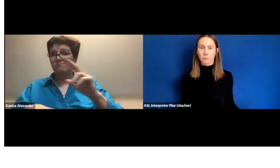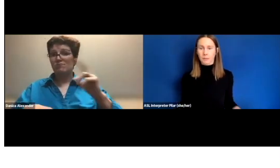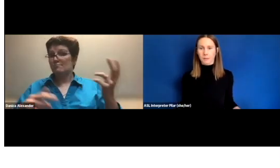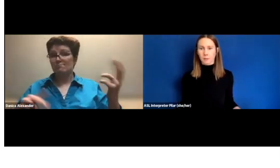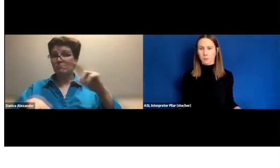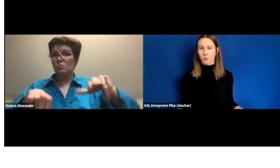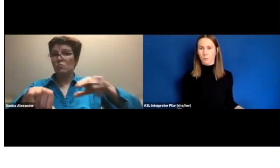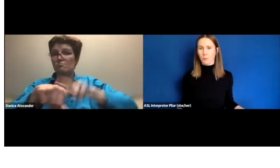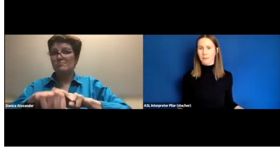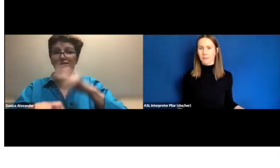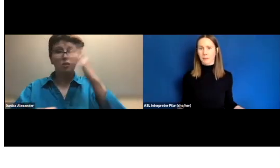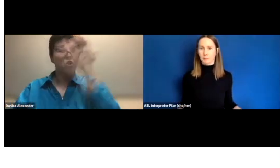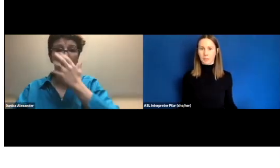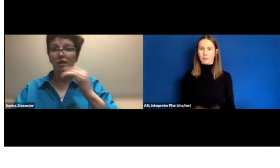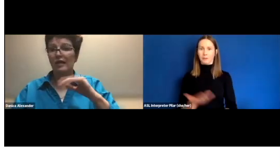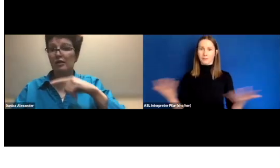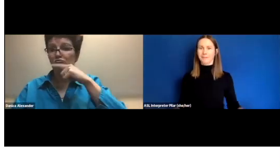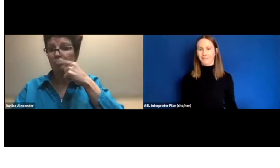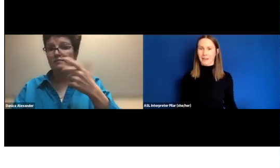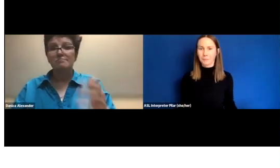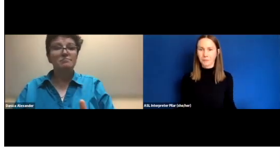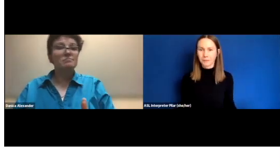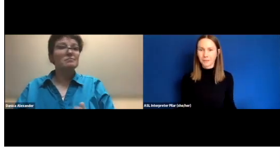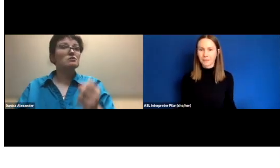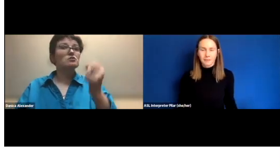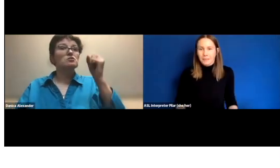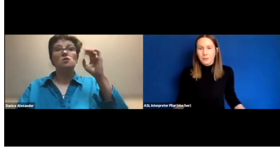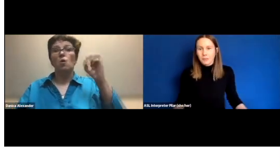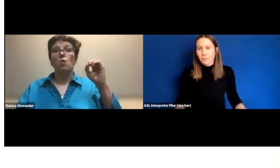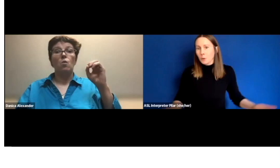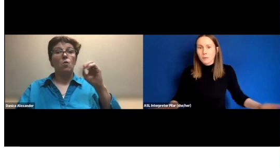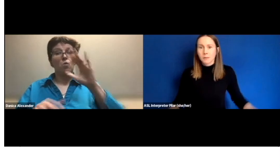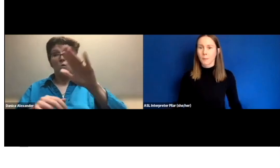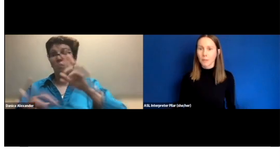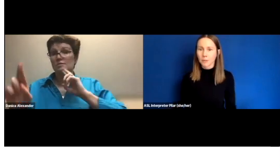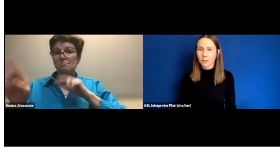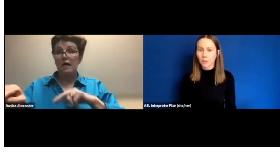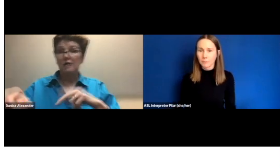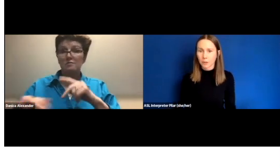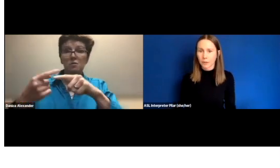because there's no way to appear deaf, they're just a person coming into the library.